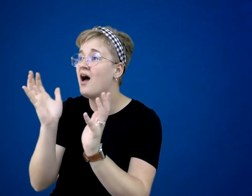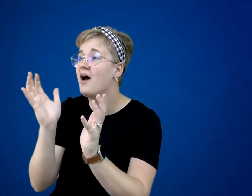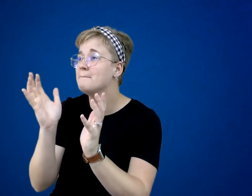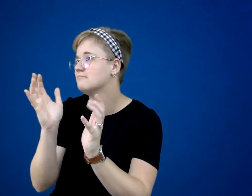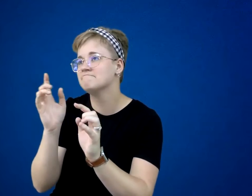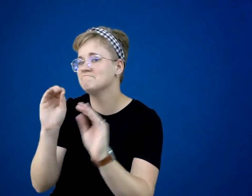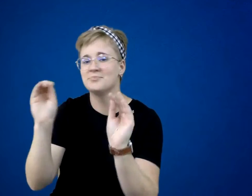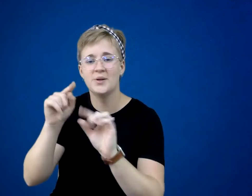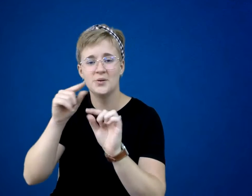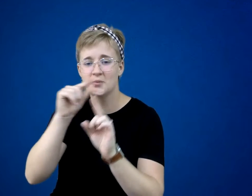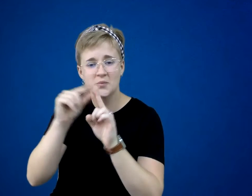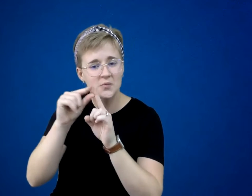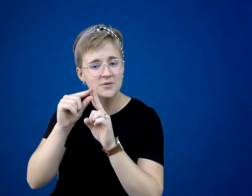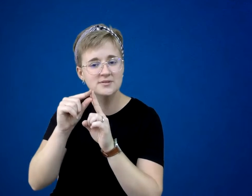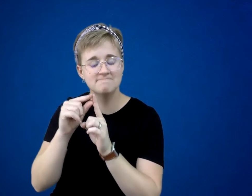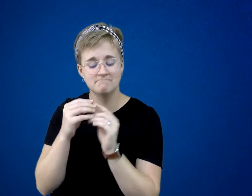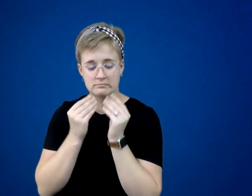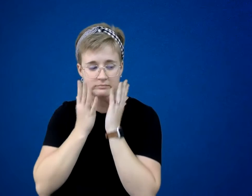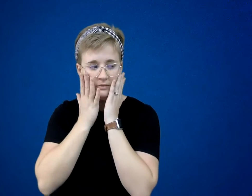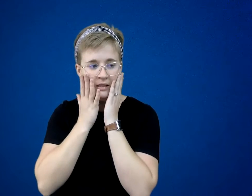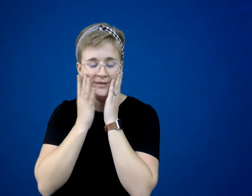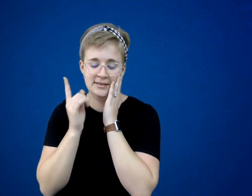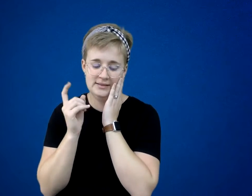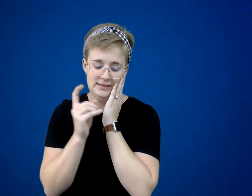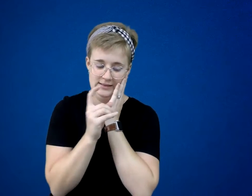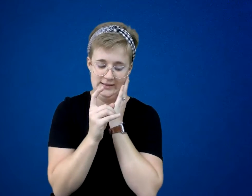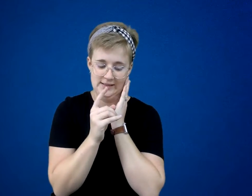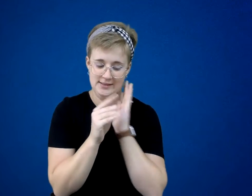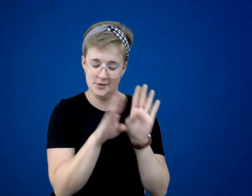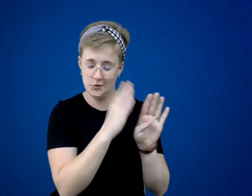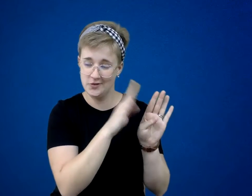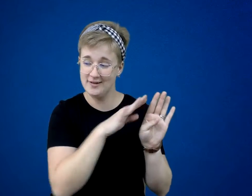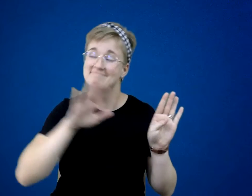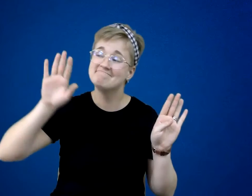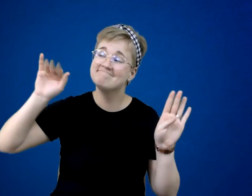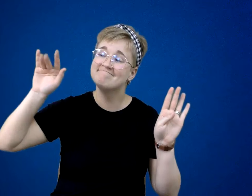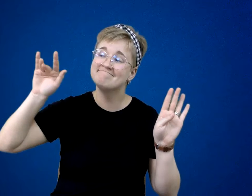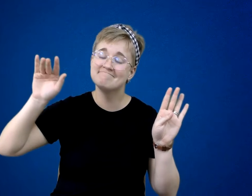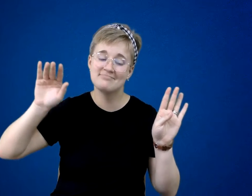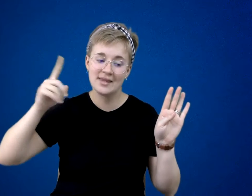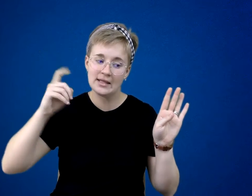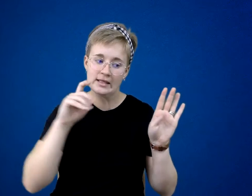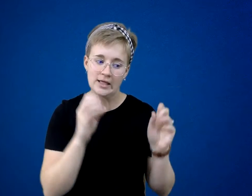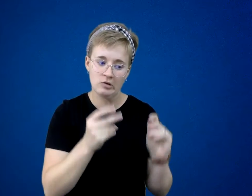Embarrassed, he backed over to the door, gave a little wave, then turned quickly to leave.